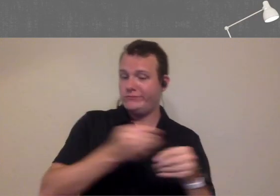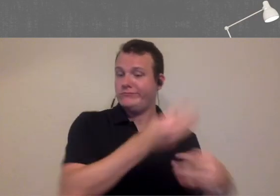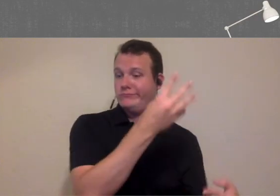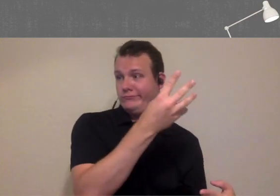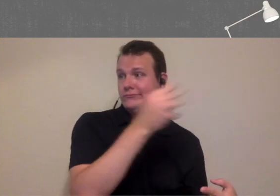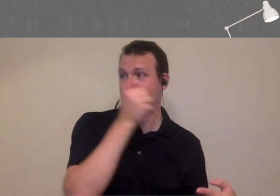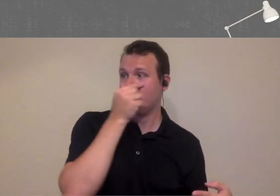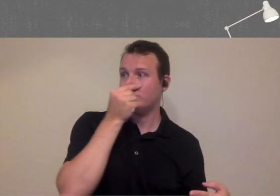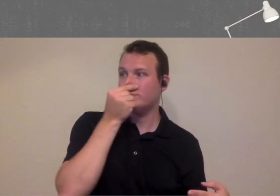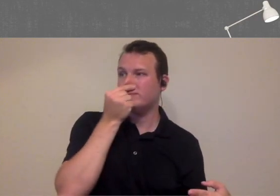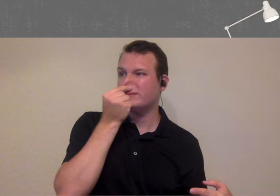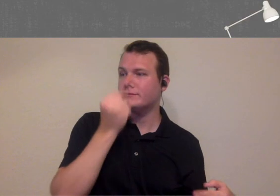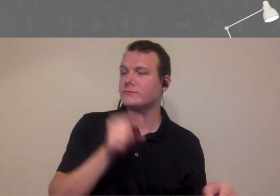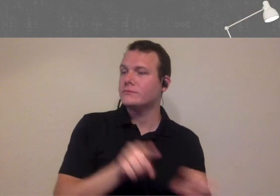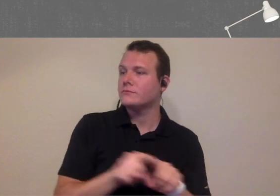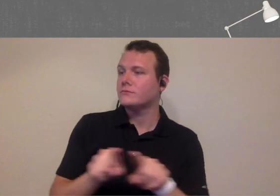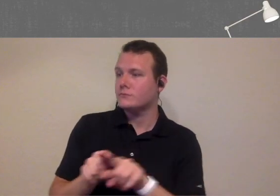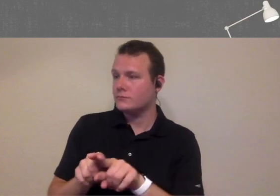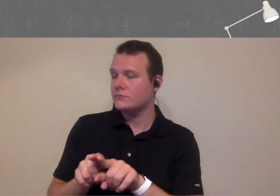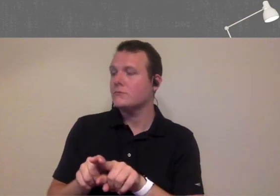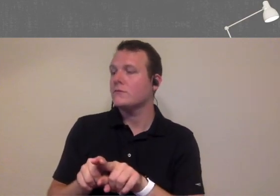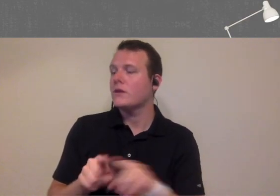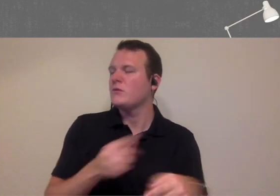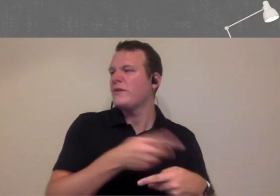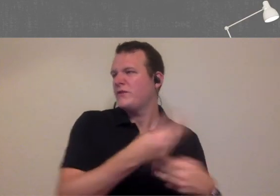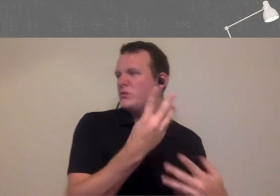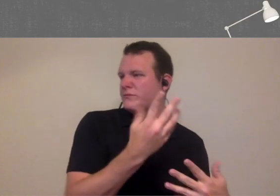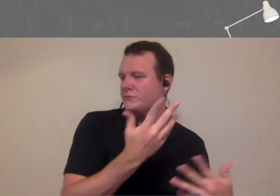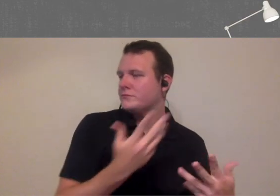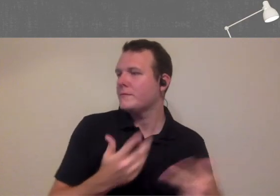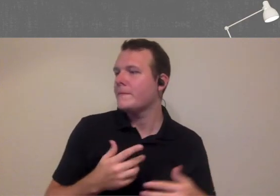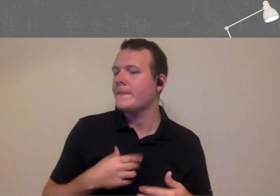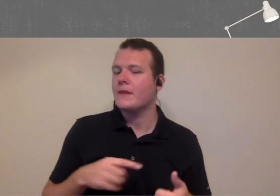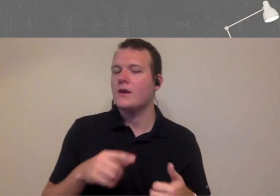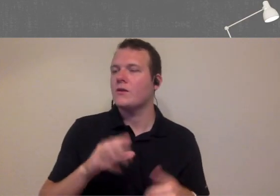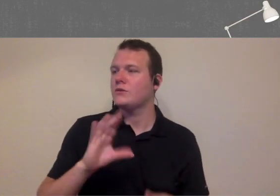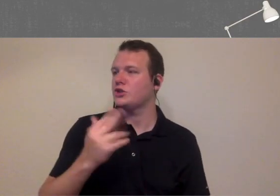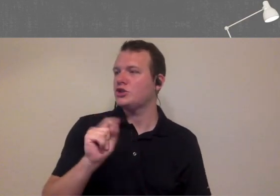questions in the queue and a couple in chat so I'm going to start with one of